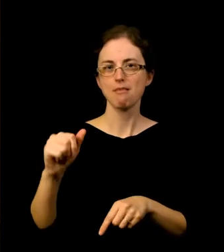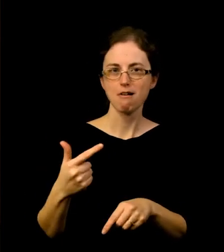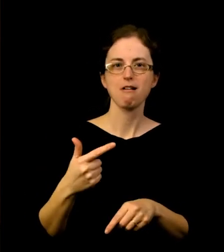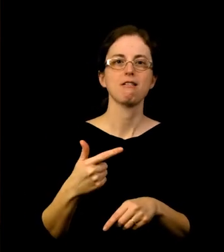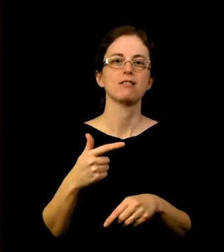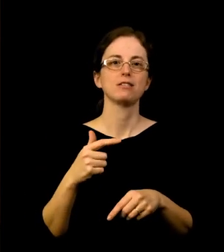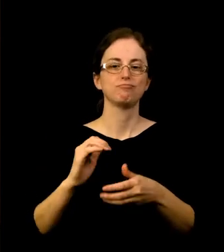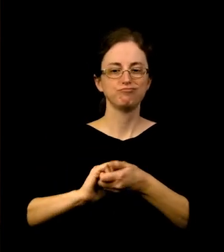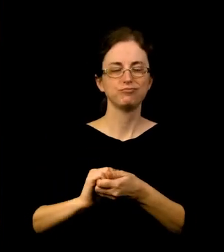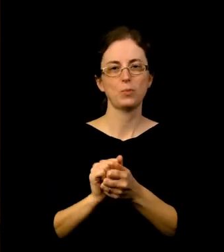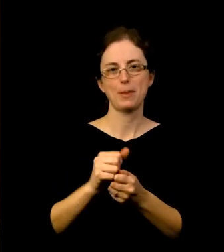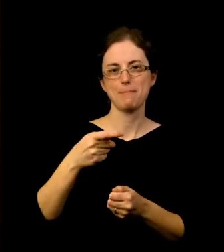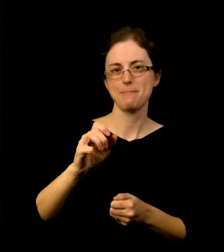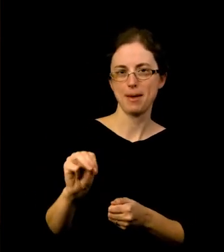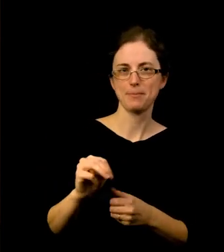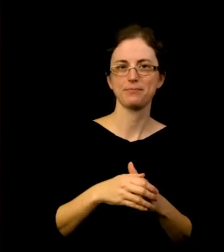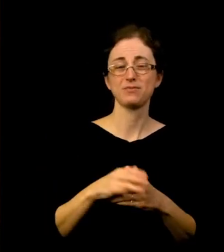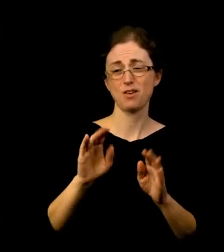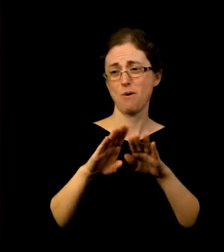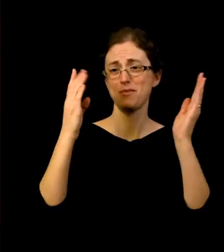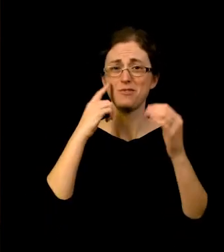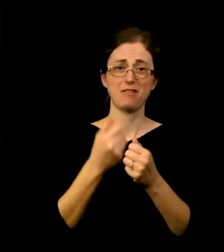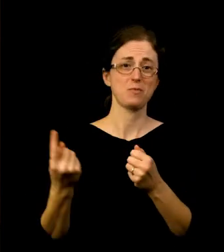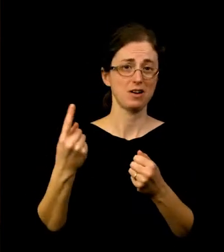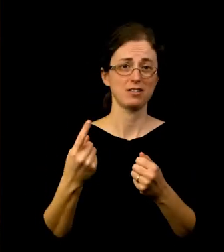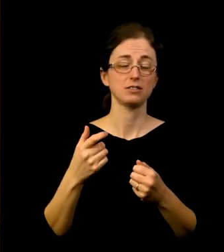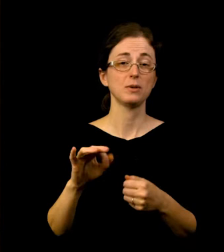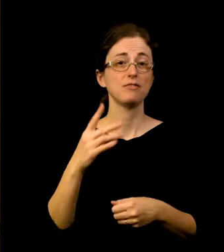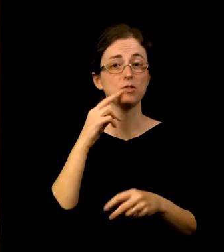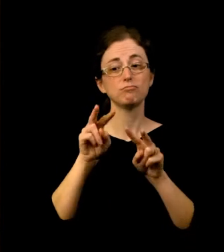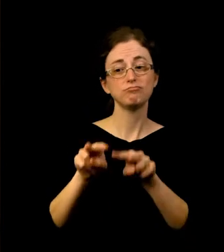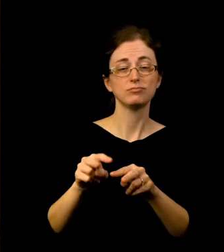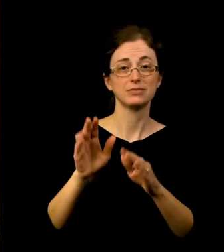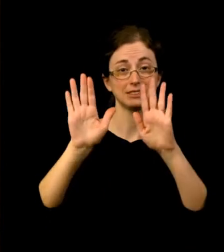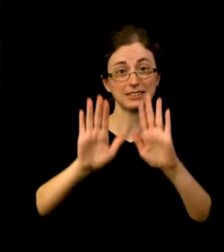And these are open for everyone. So if you tune in Sundays